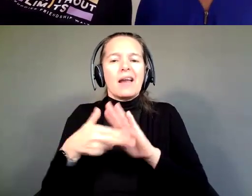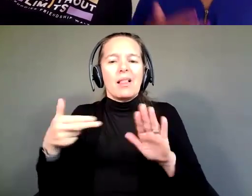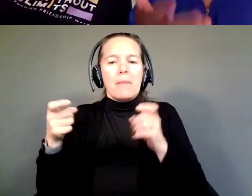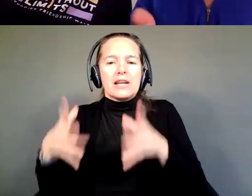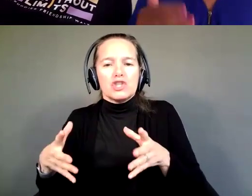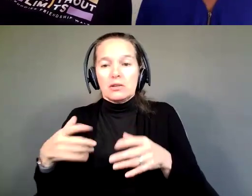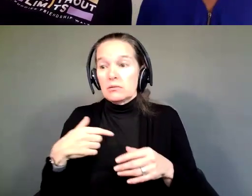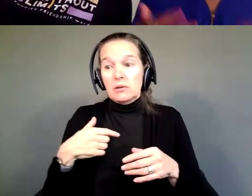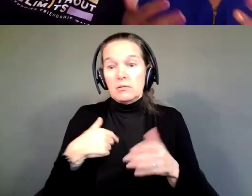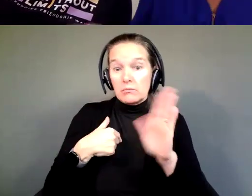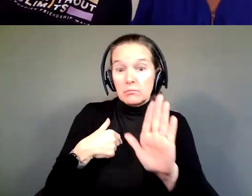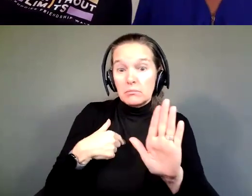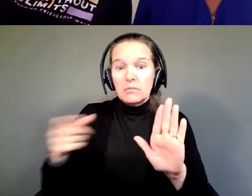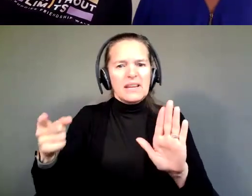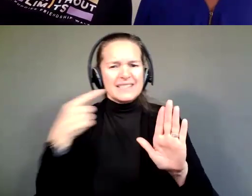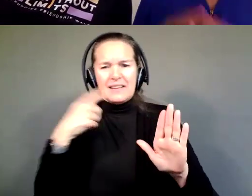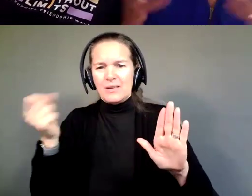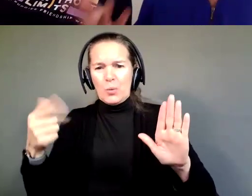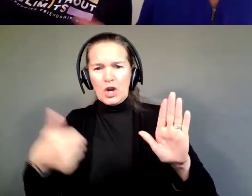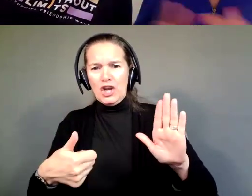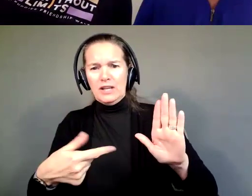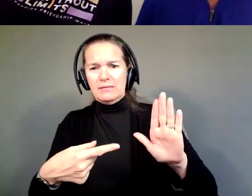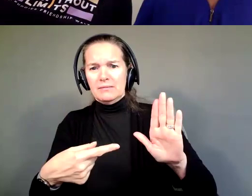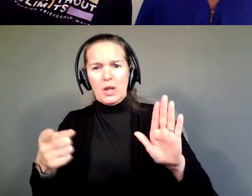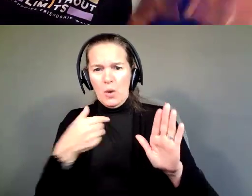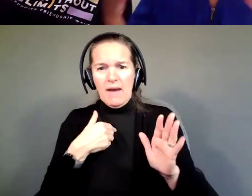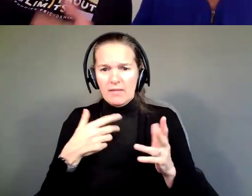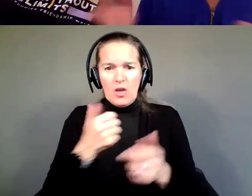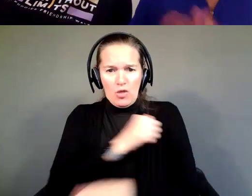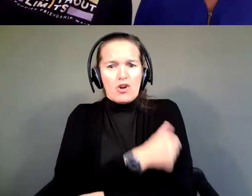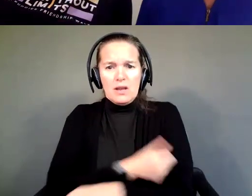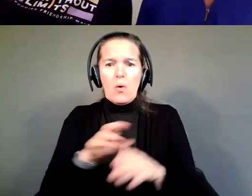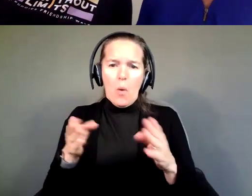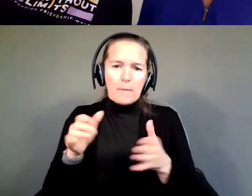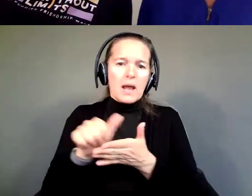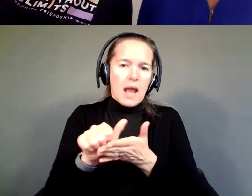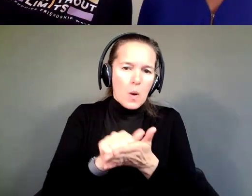You have the authorization and the authority to open this account, to manage this account."